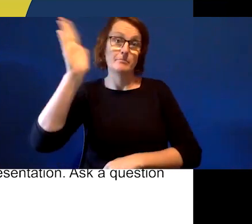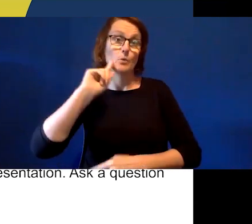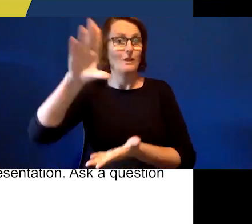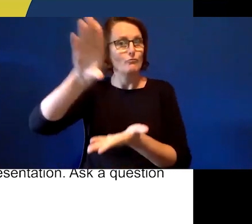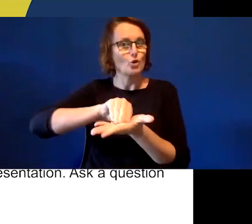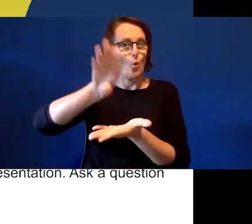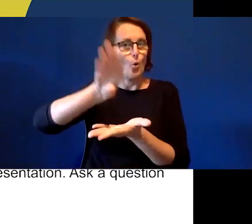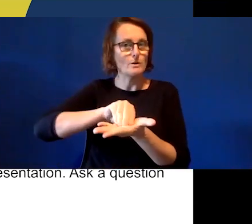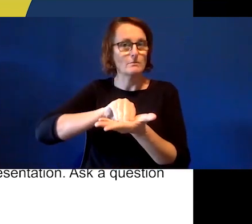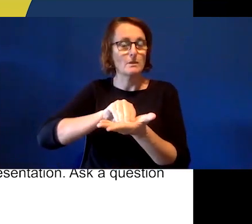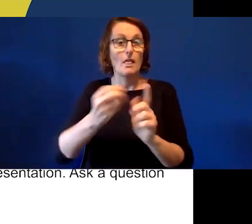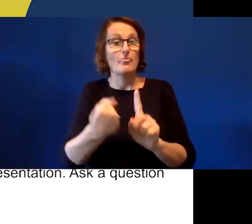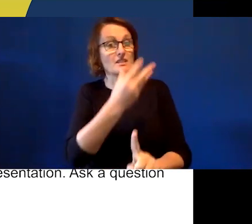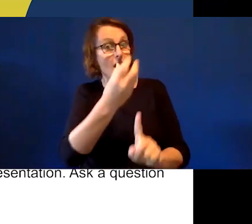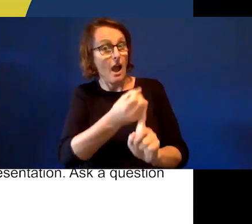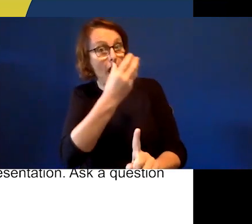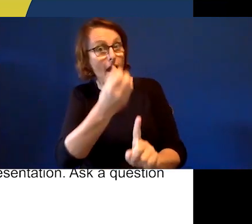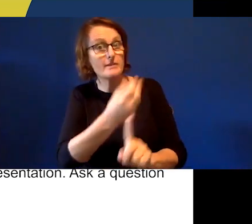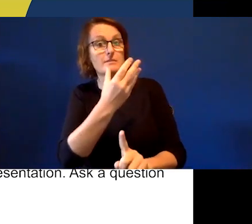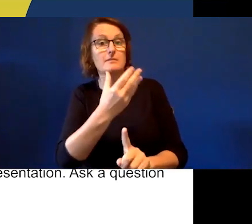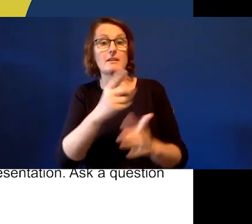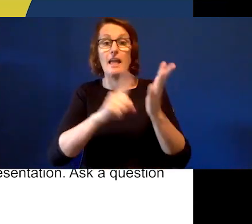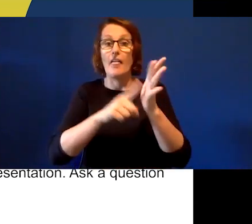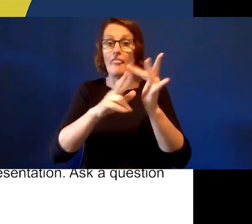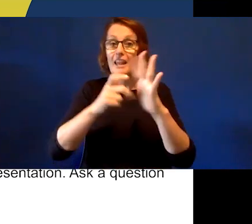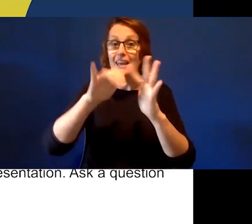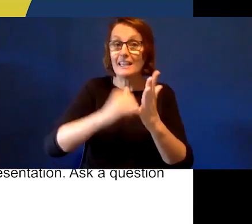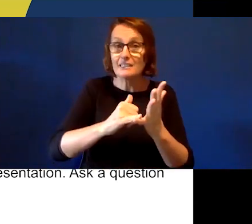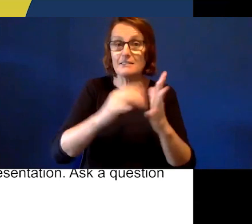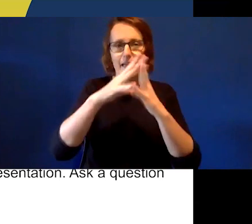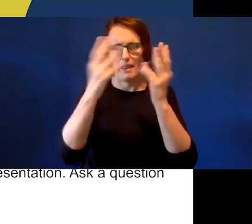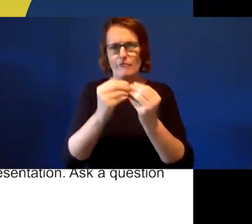of the slides and all of the links - will be available to you, and we